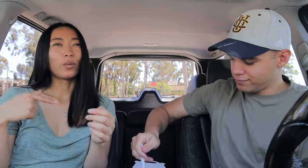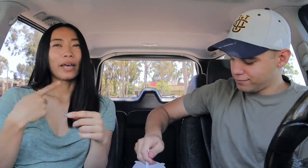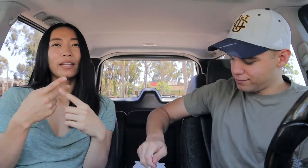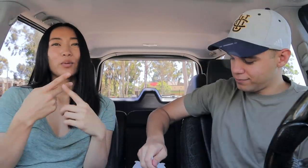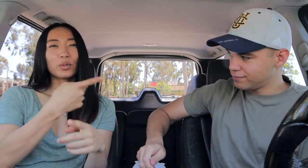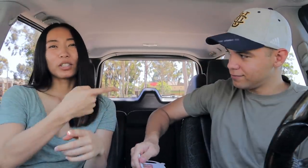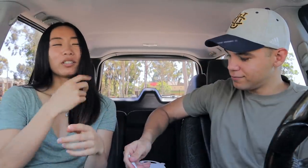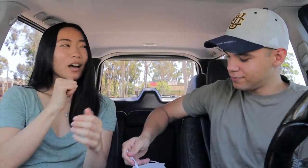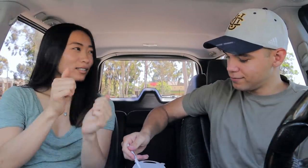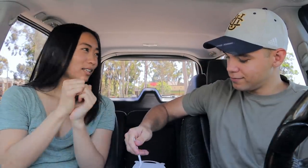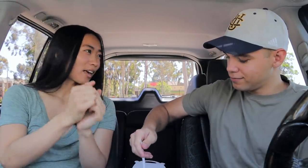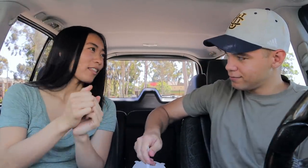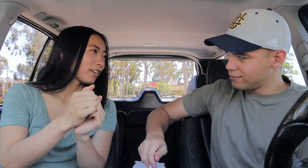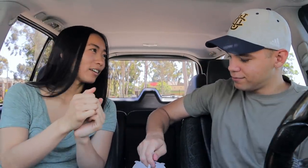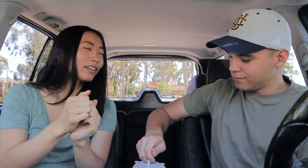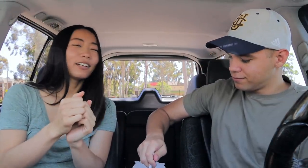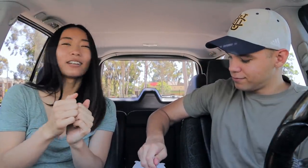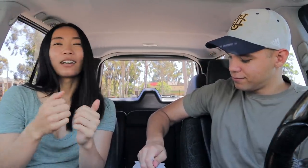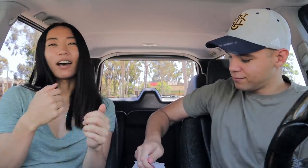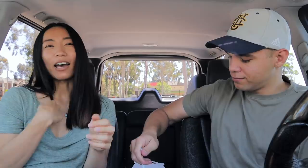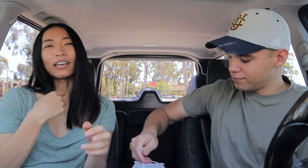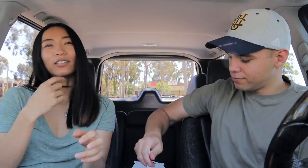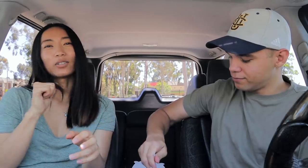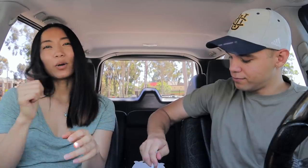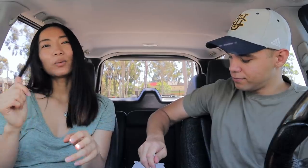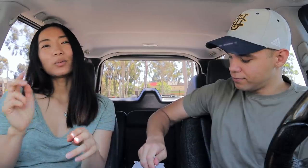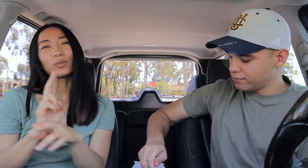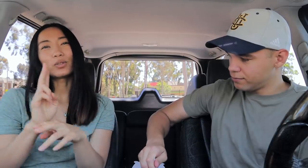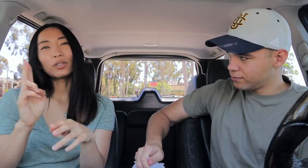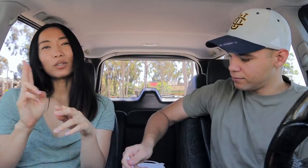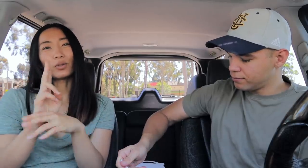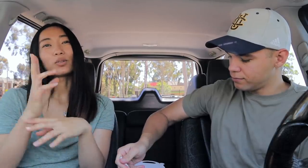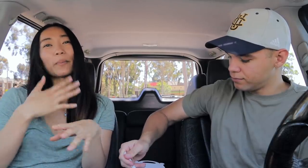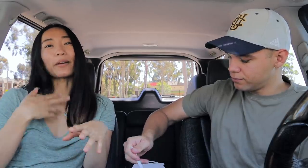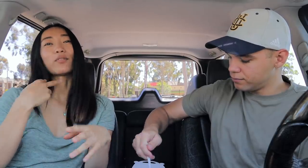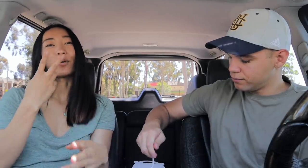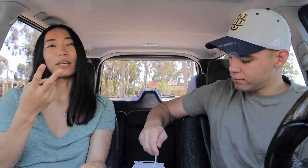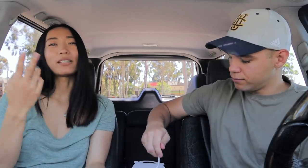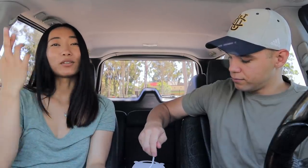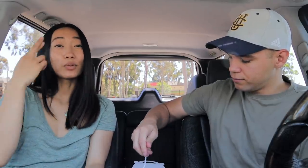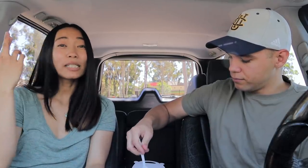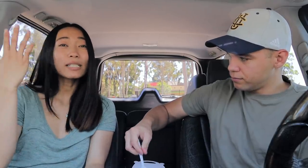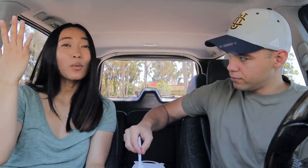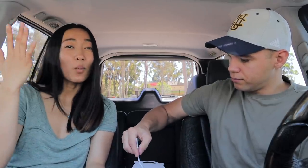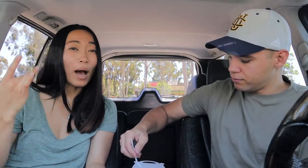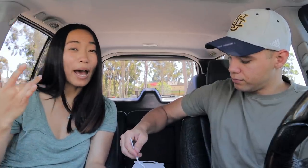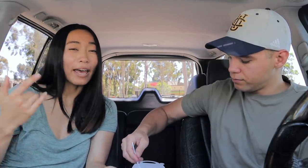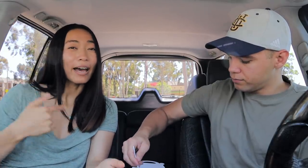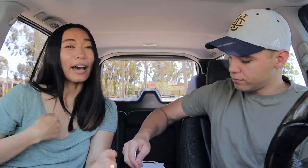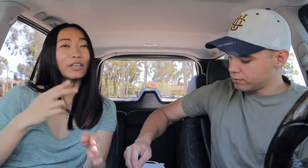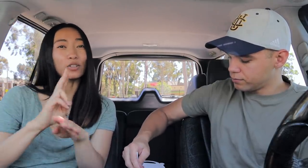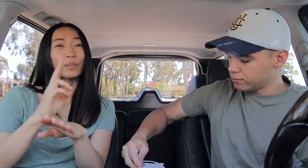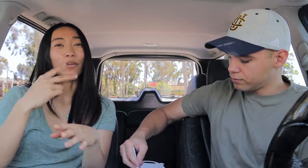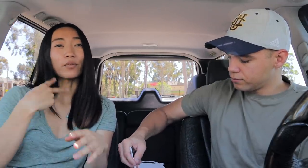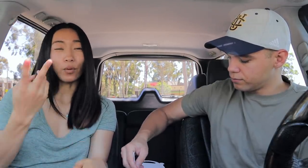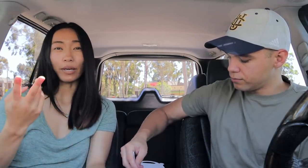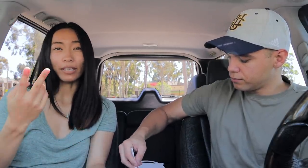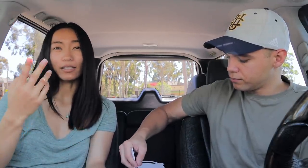When we're not together, I don't usually use my voice the reason why I use my voice